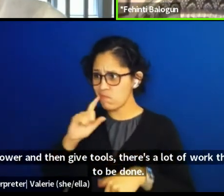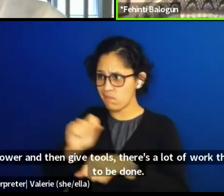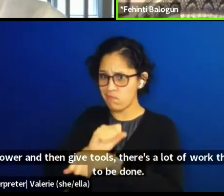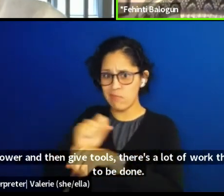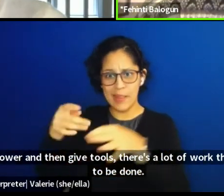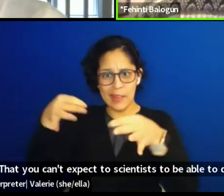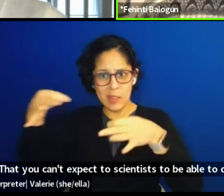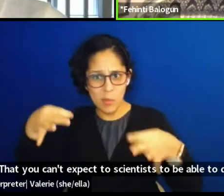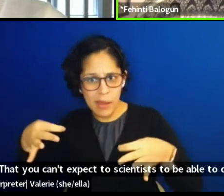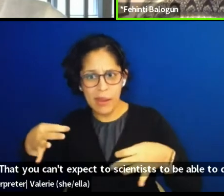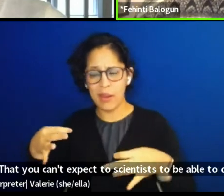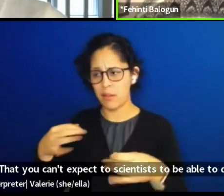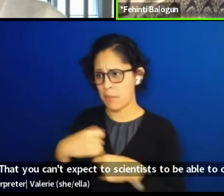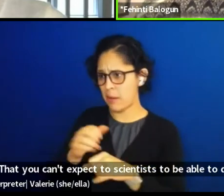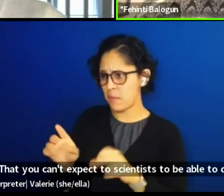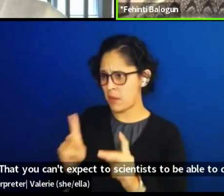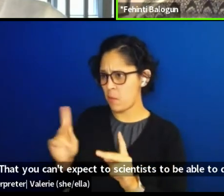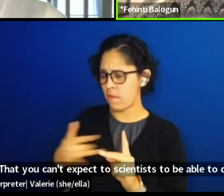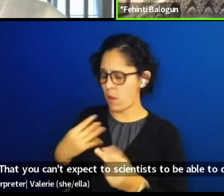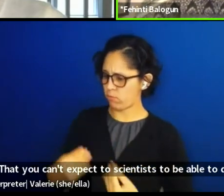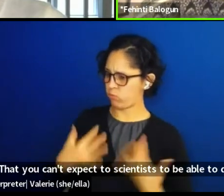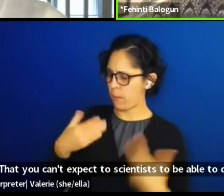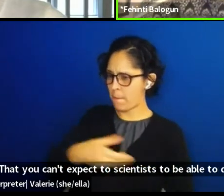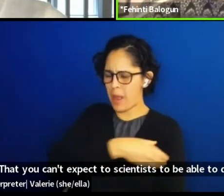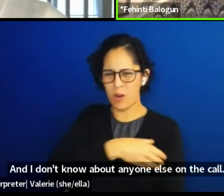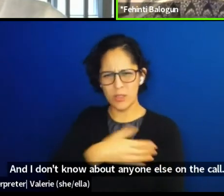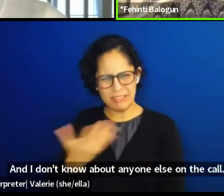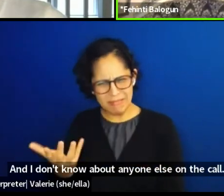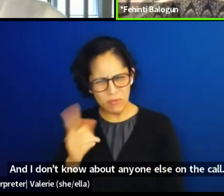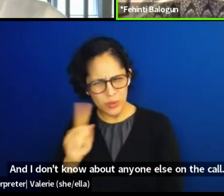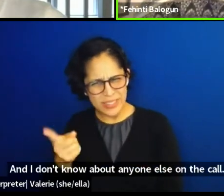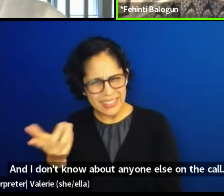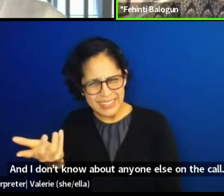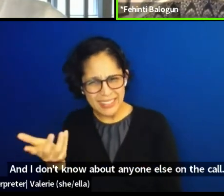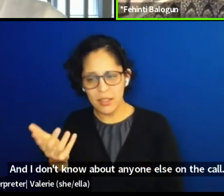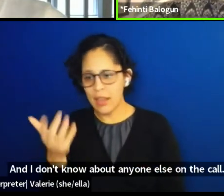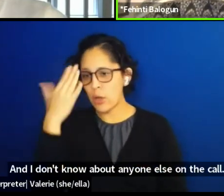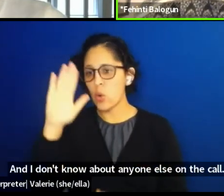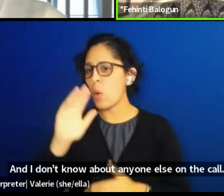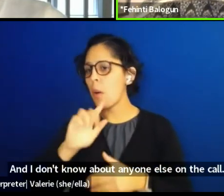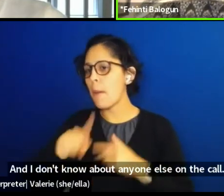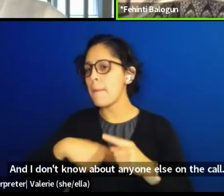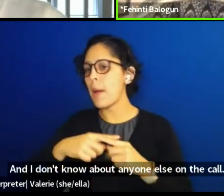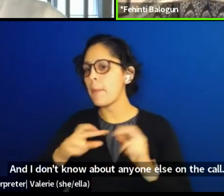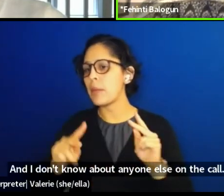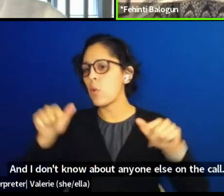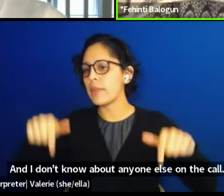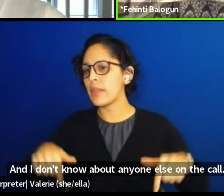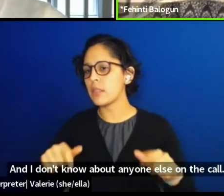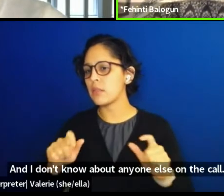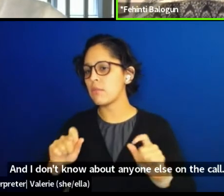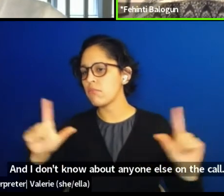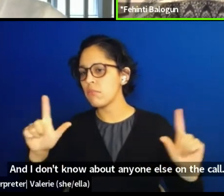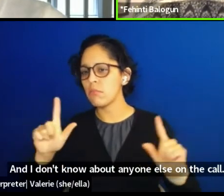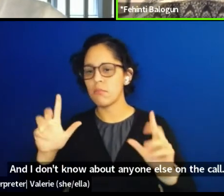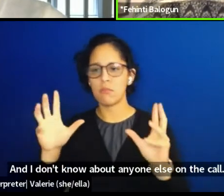I don't know about anyone else in the call, anyone else listening ever, but I'm constantly trying to find my place in the world